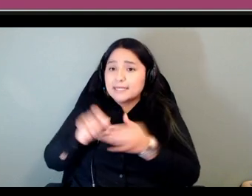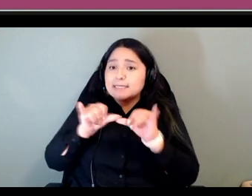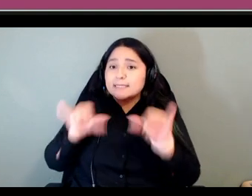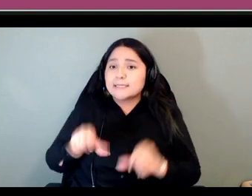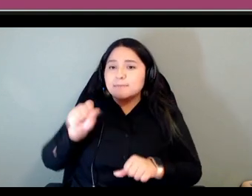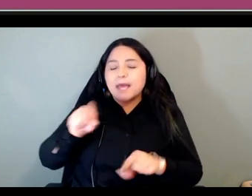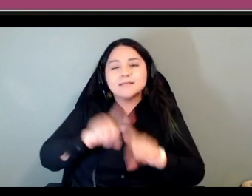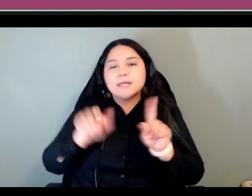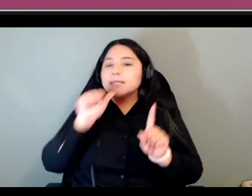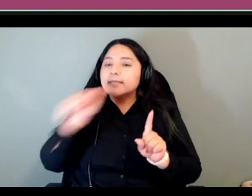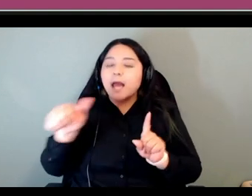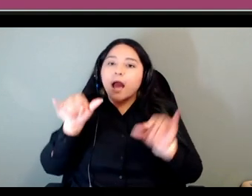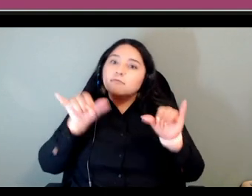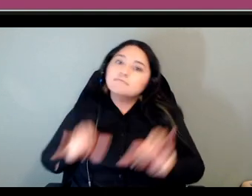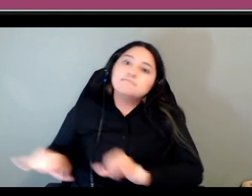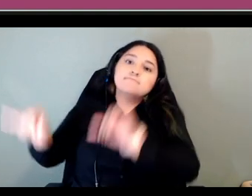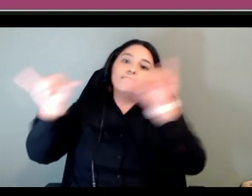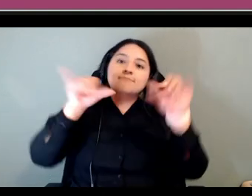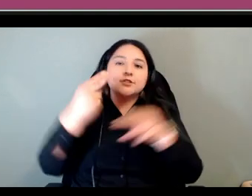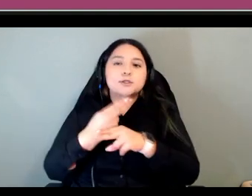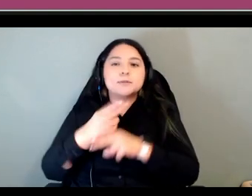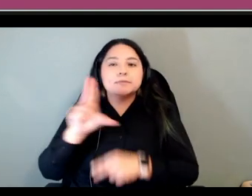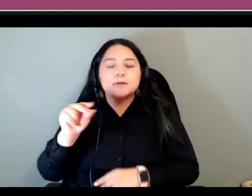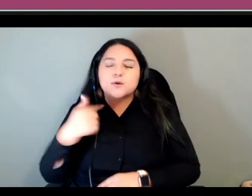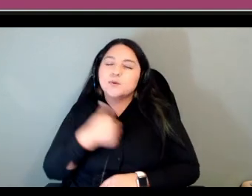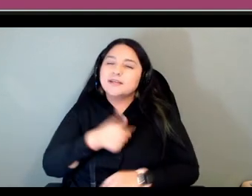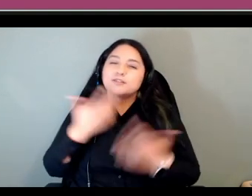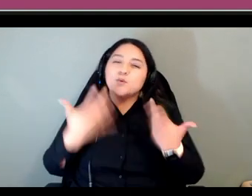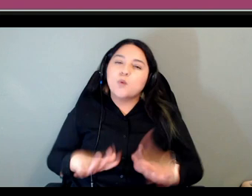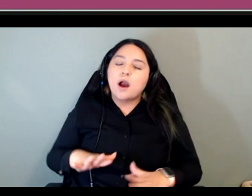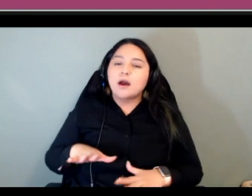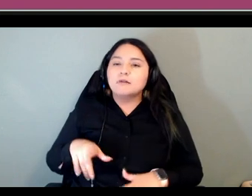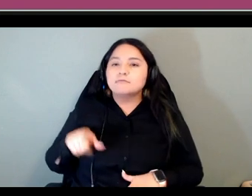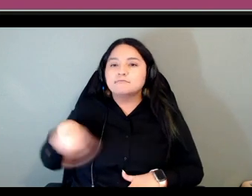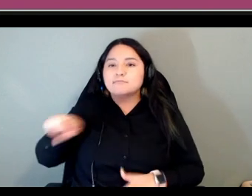on and writing things the way that maybe their auntie or grandma had written them and getting